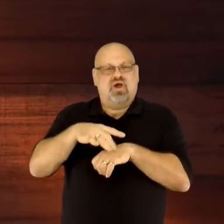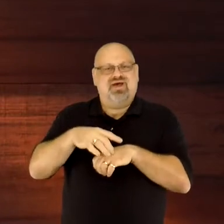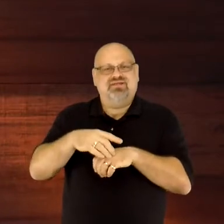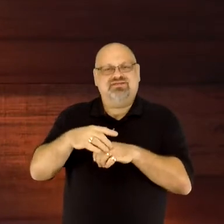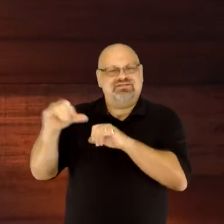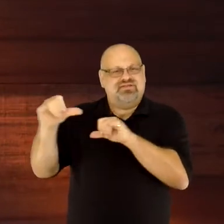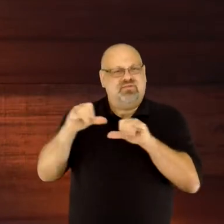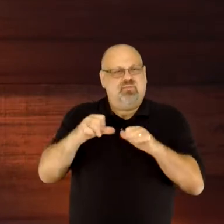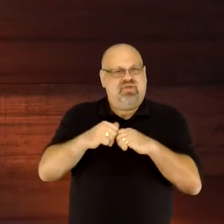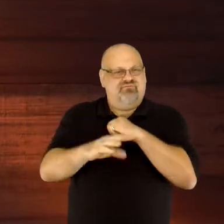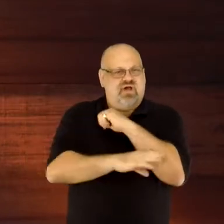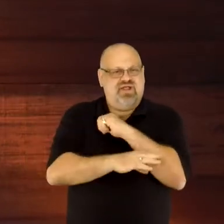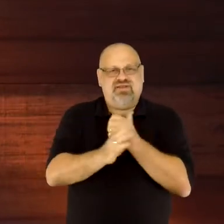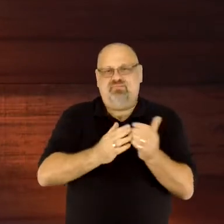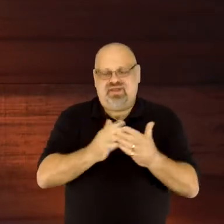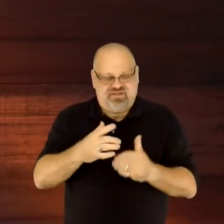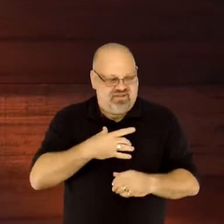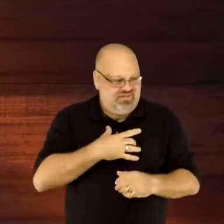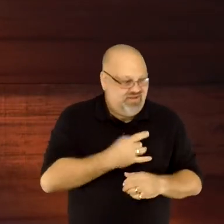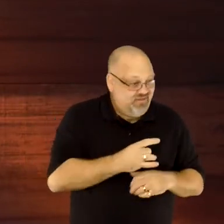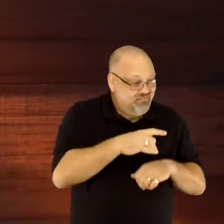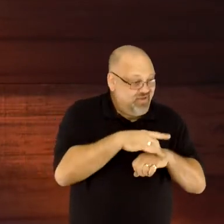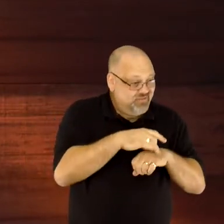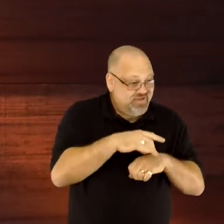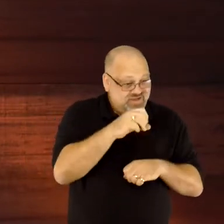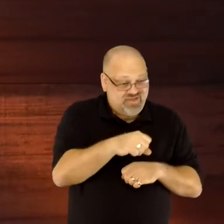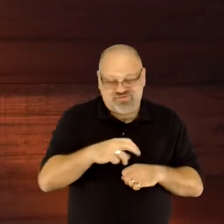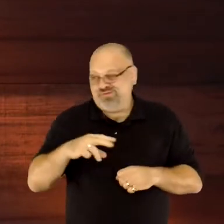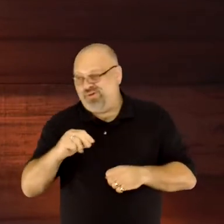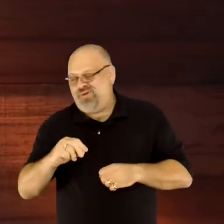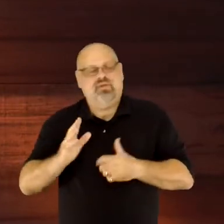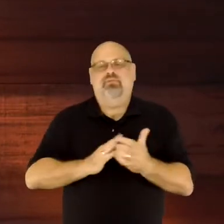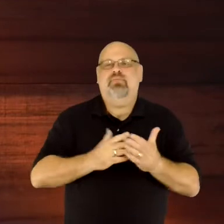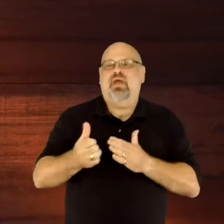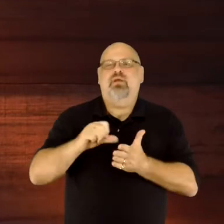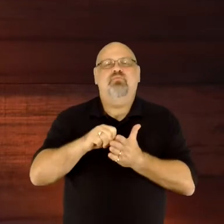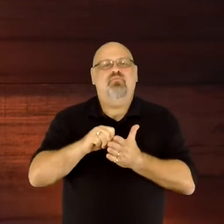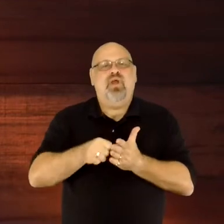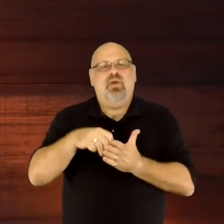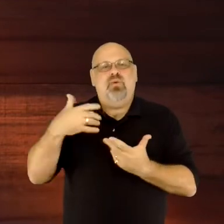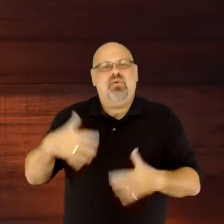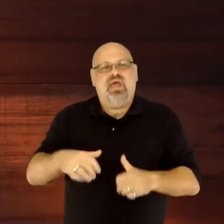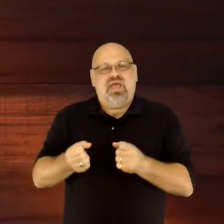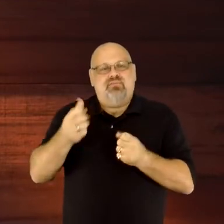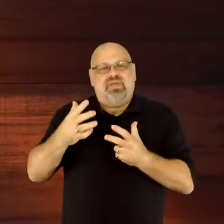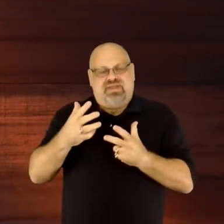it's pretty impressive how many dishes this one ingredient dominates, during three months of menus.